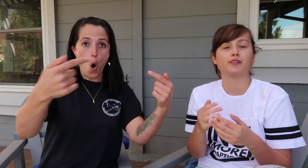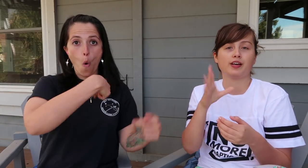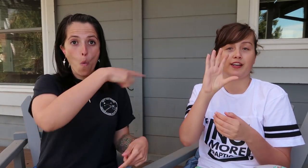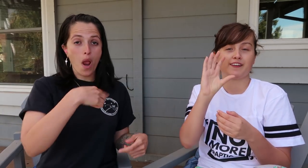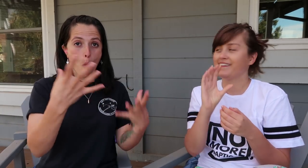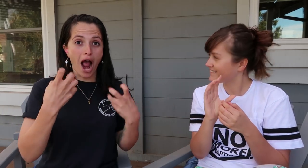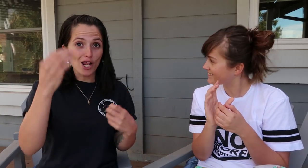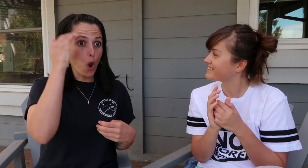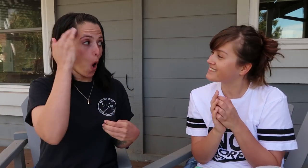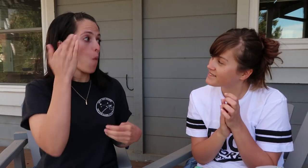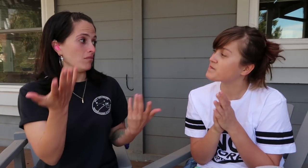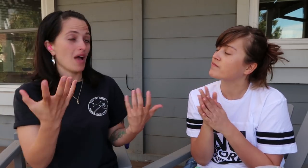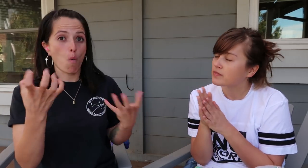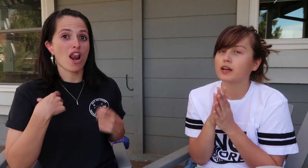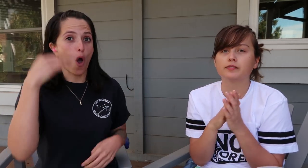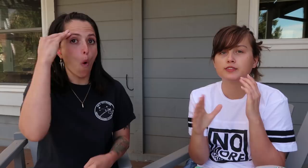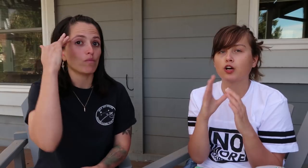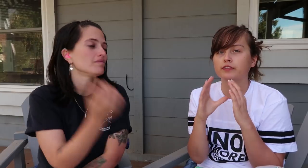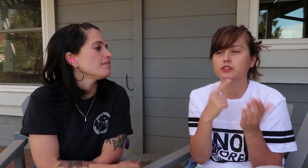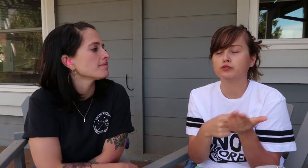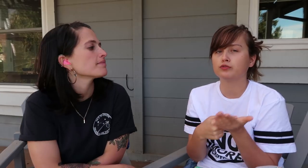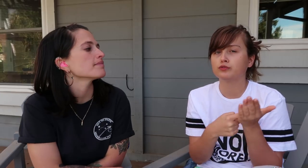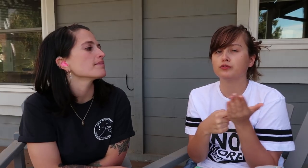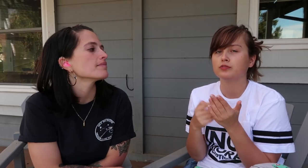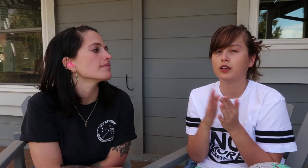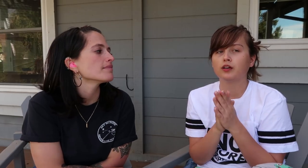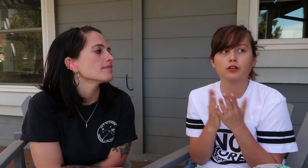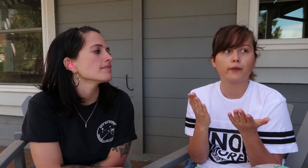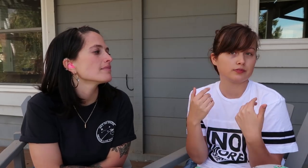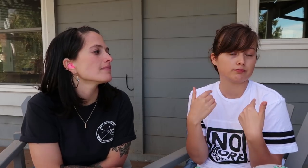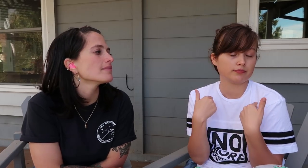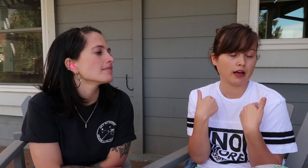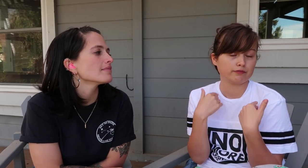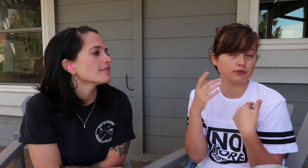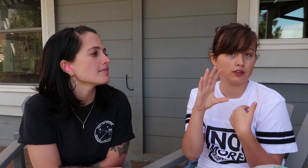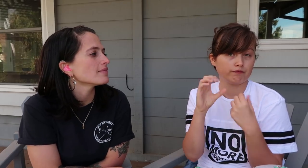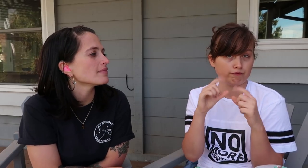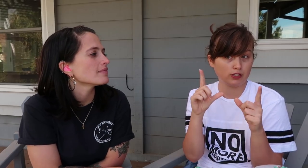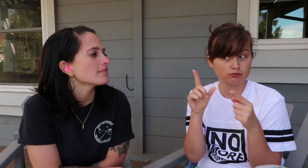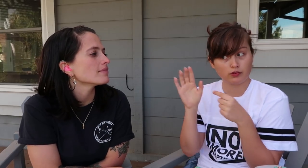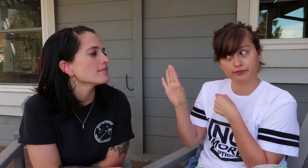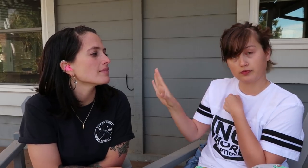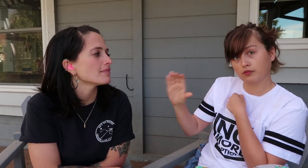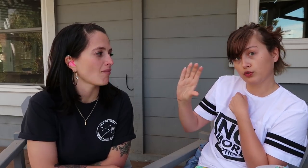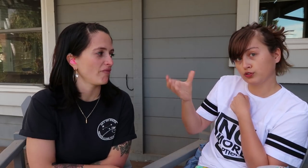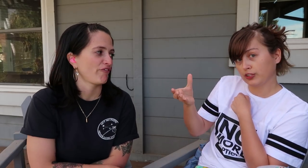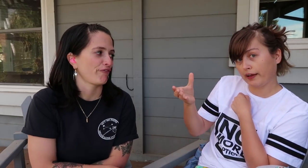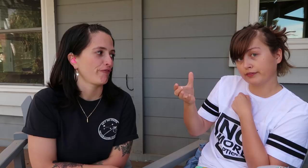We want to know. Create a discussion. There will be a video on her channel.